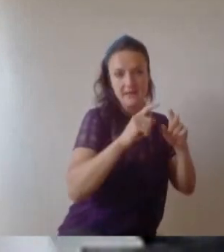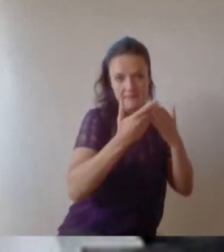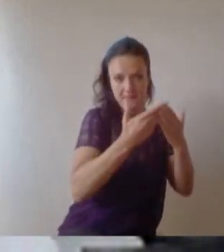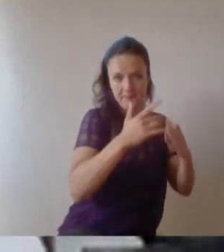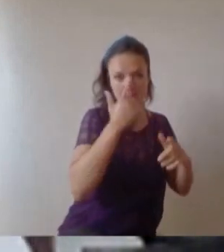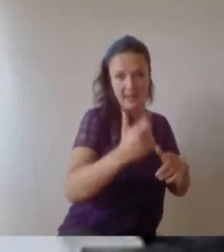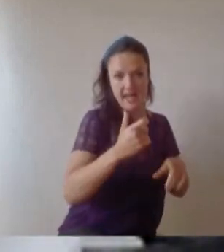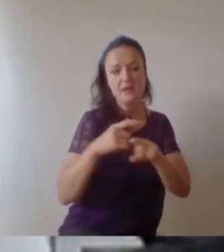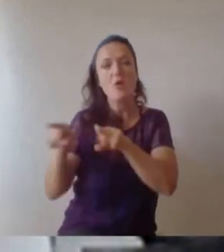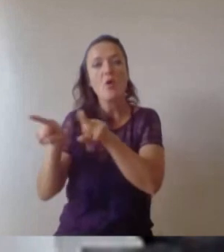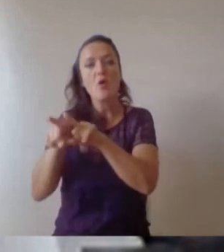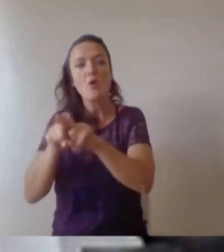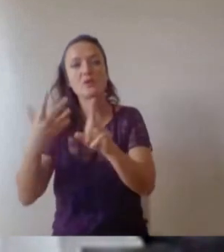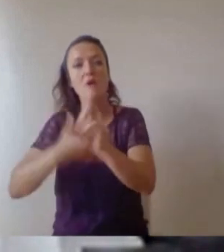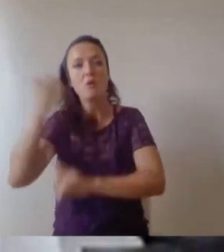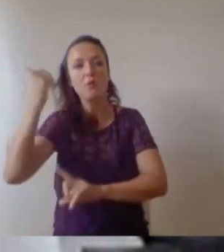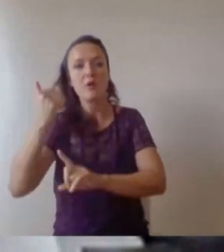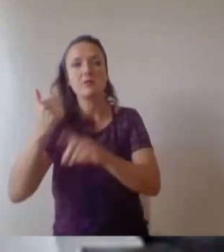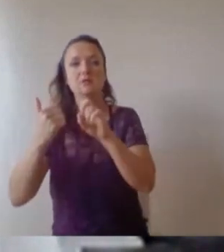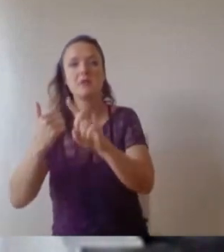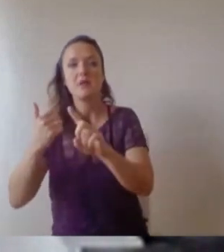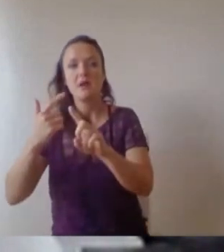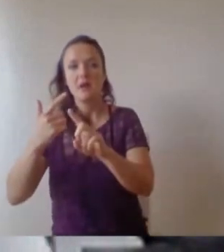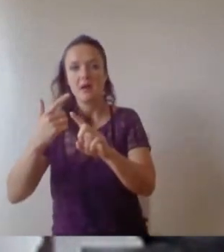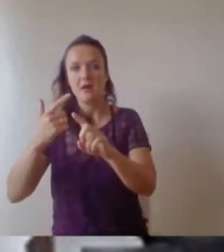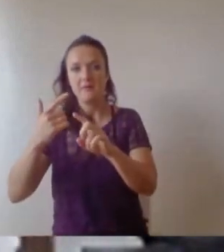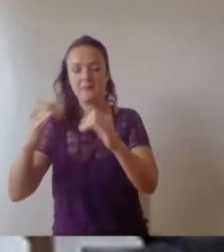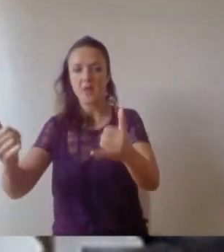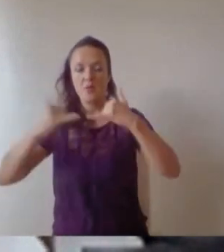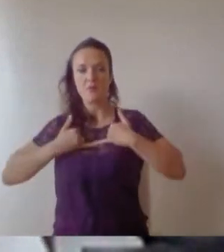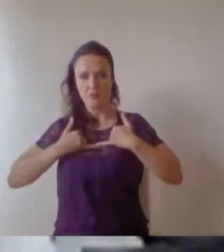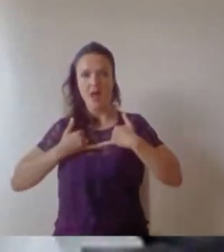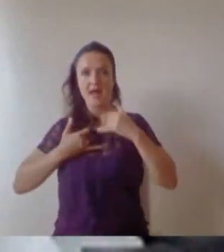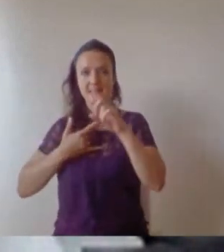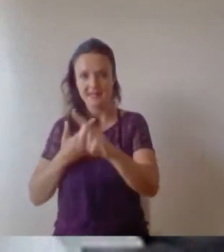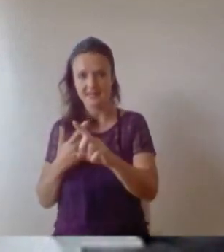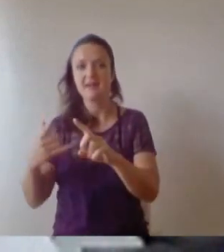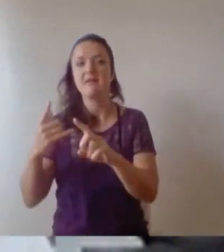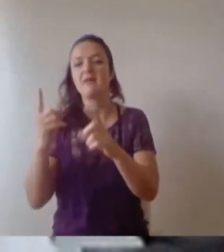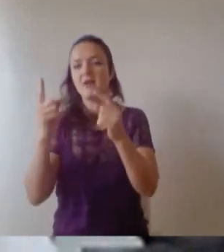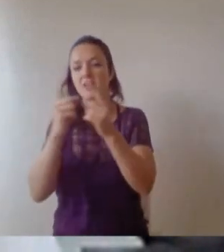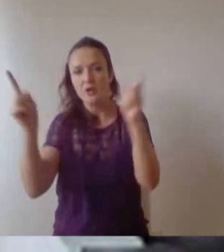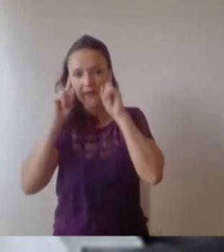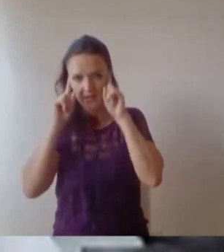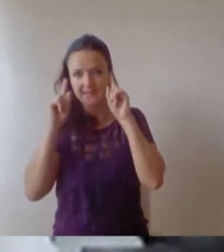technology I created as part of my thesis, which is the the basis of Snap today. So graduating the climate that I did I